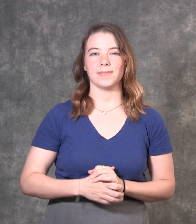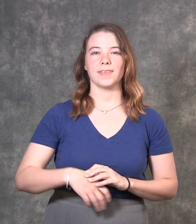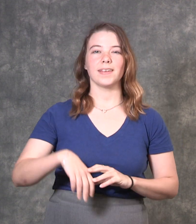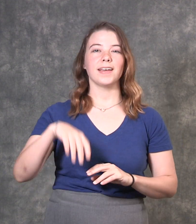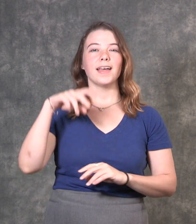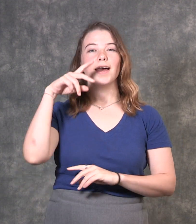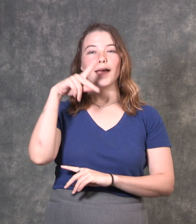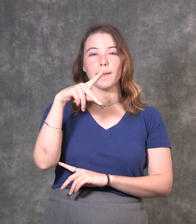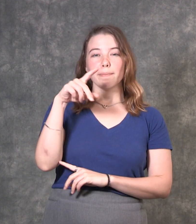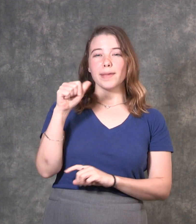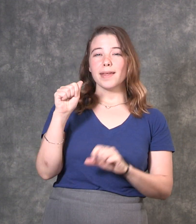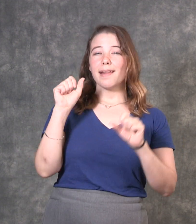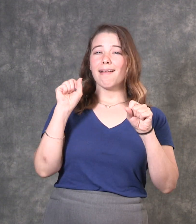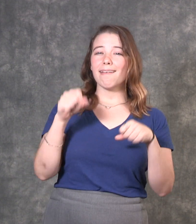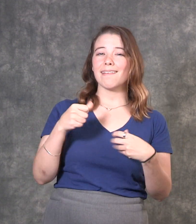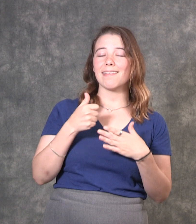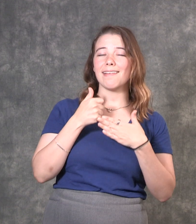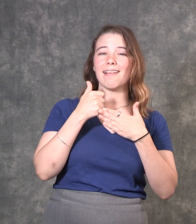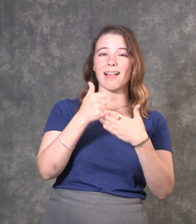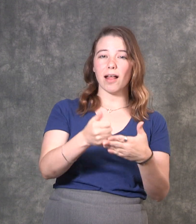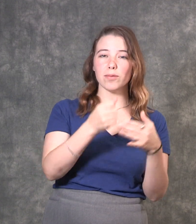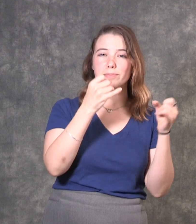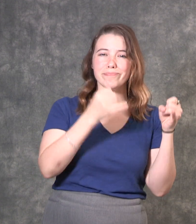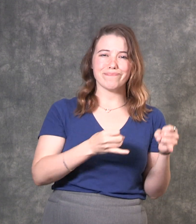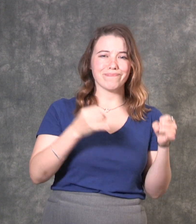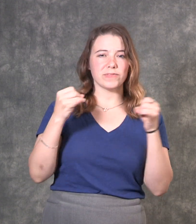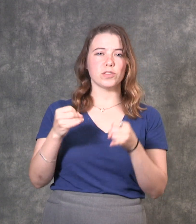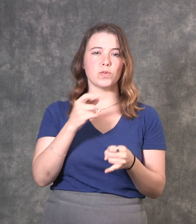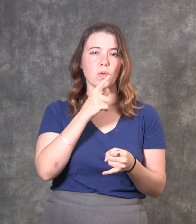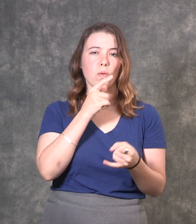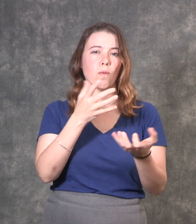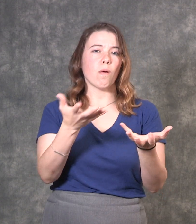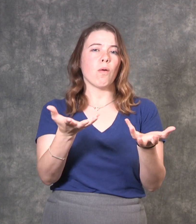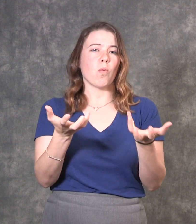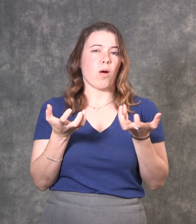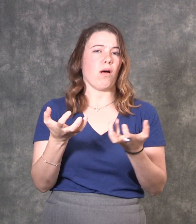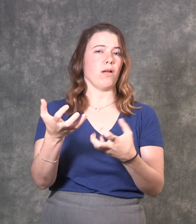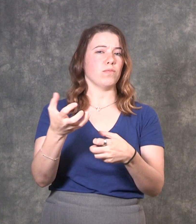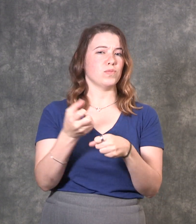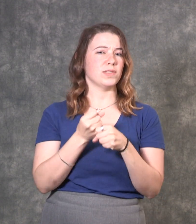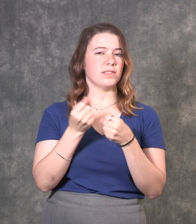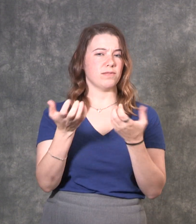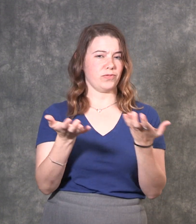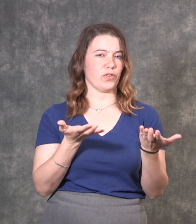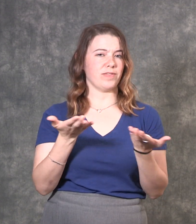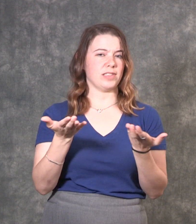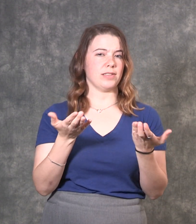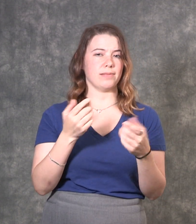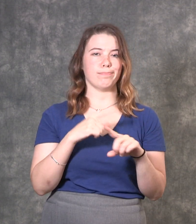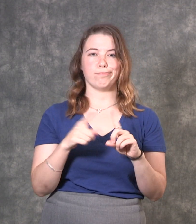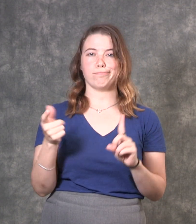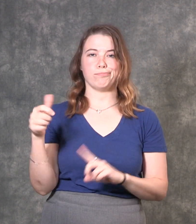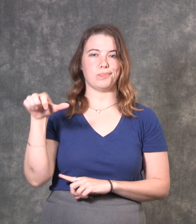P&A can help people who want to receive services and have been denied. Or